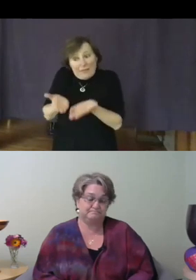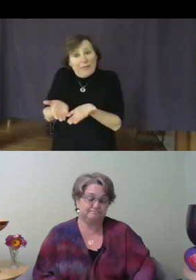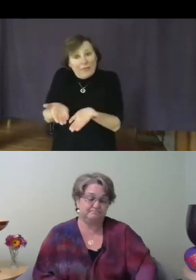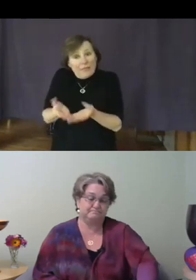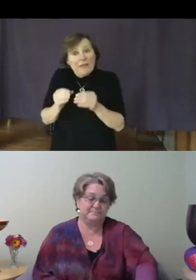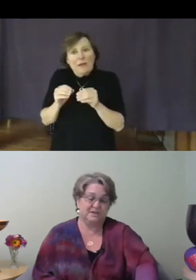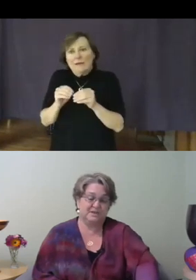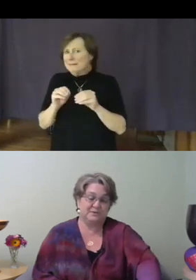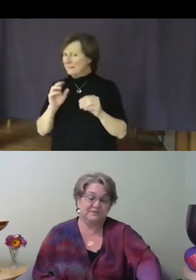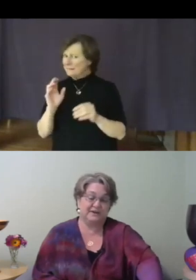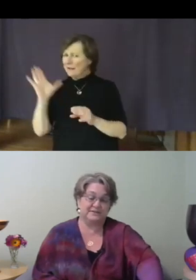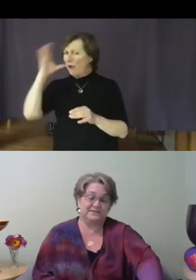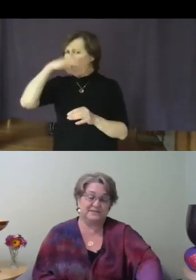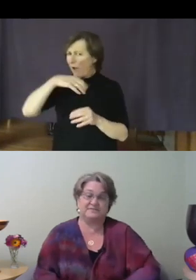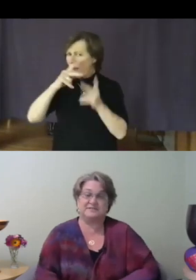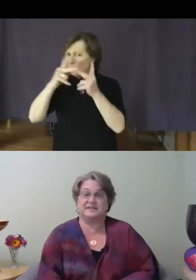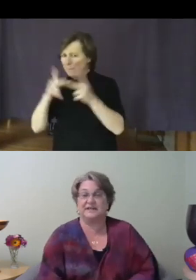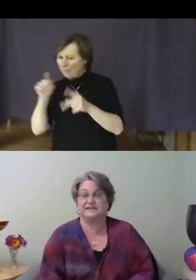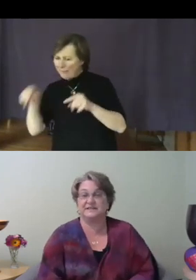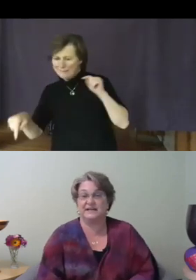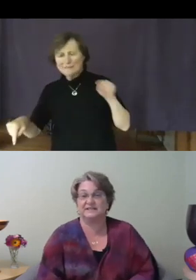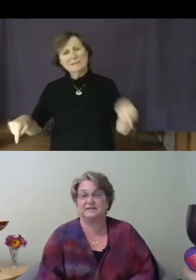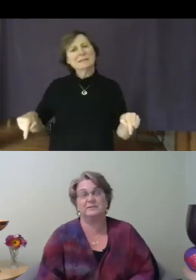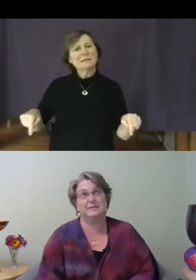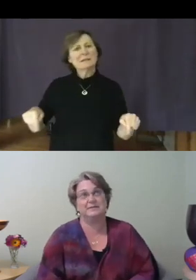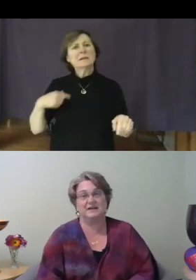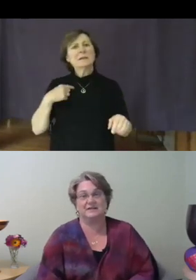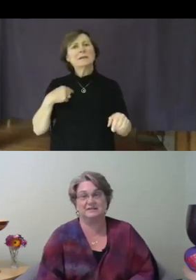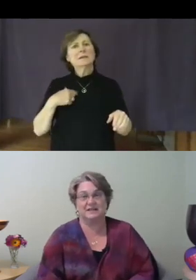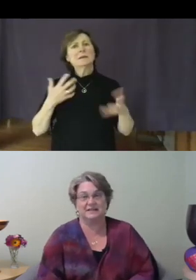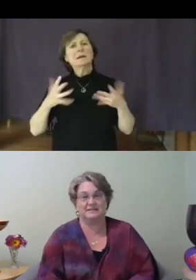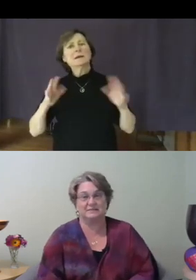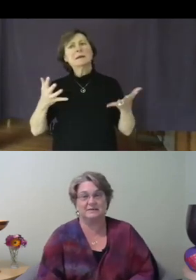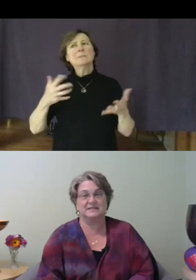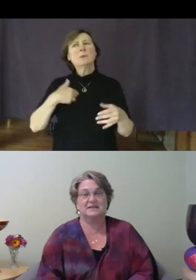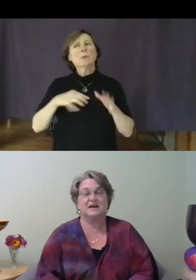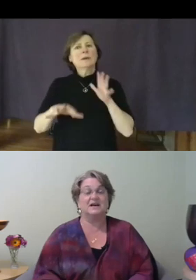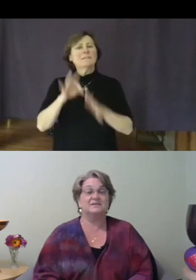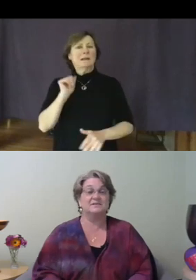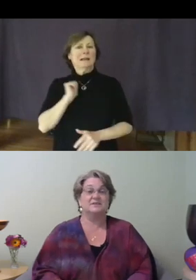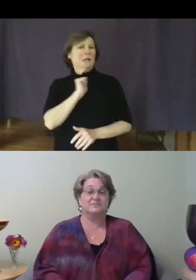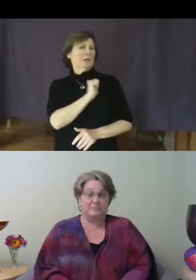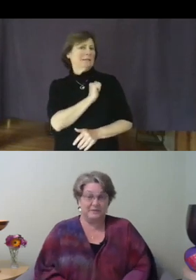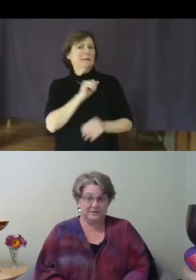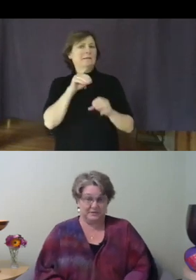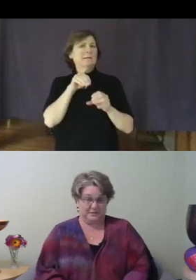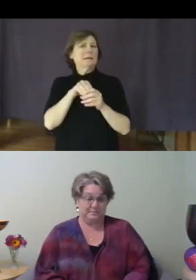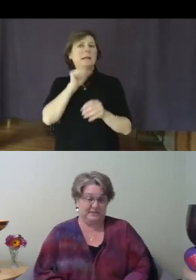We find ourselves in an unlikely--well, maybe not unlikely--but, unfamiliar place,